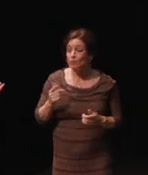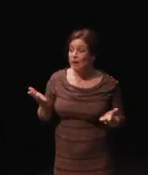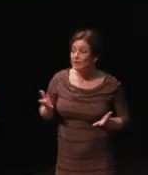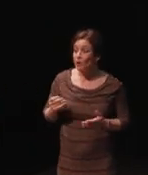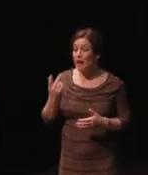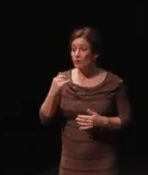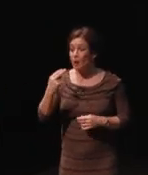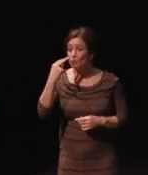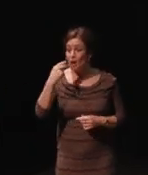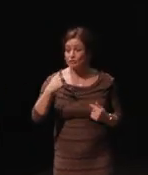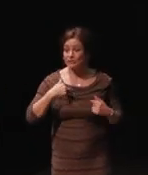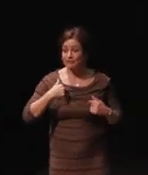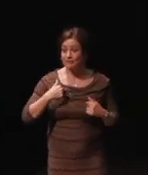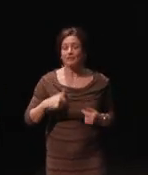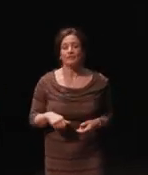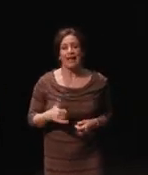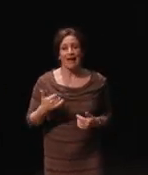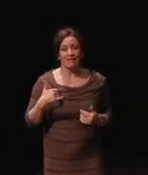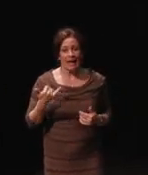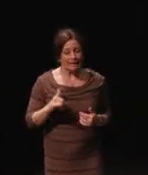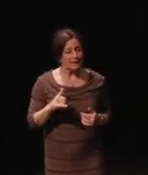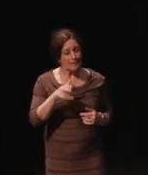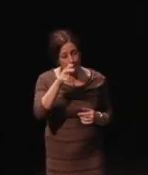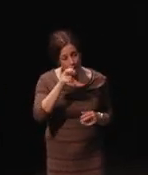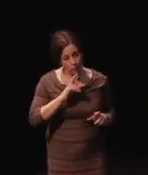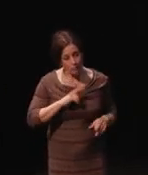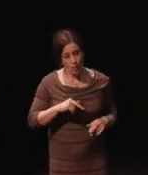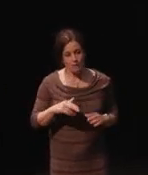this has any bug reports please send them in.